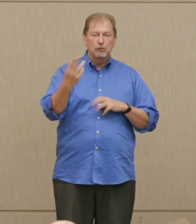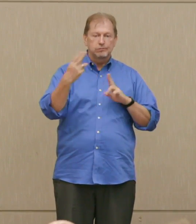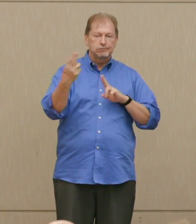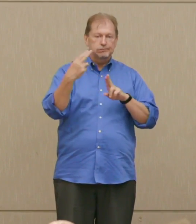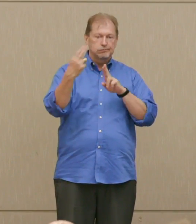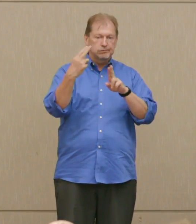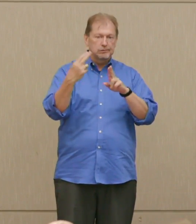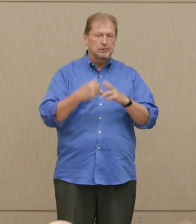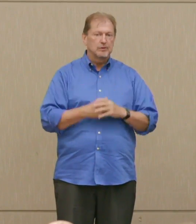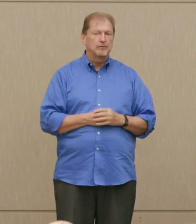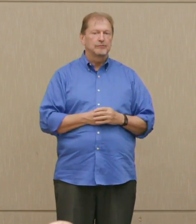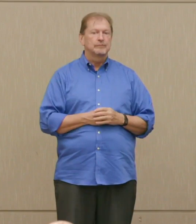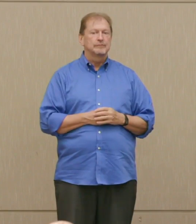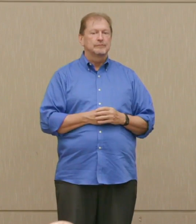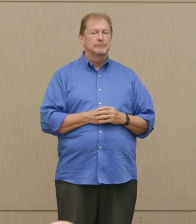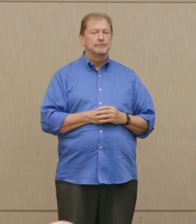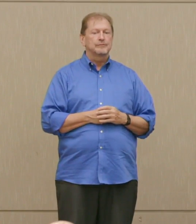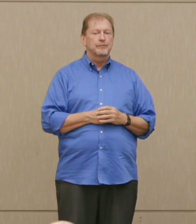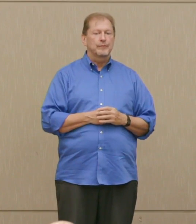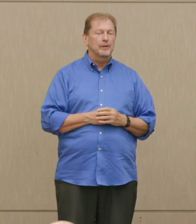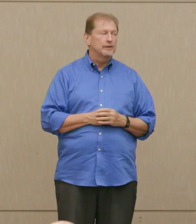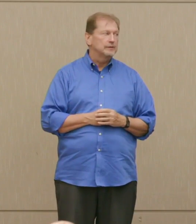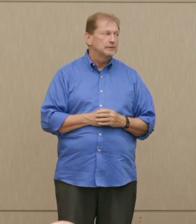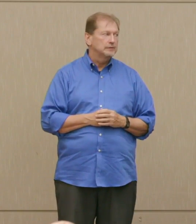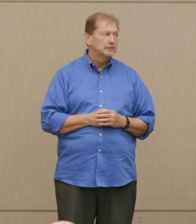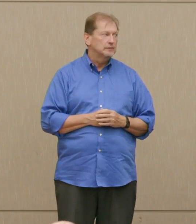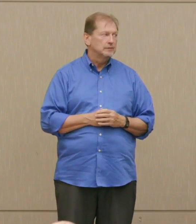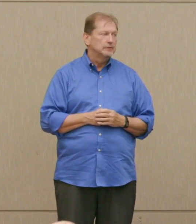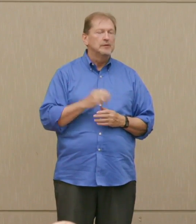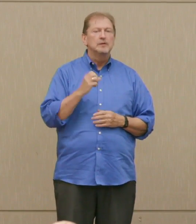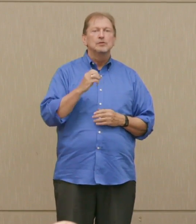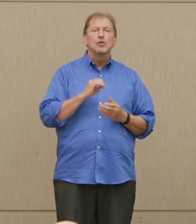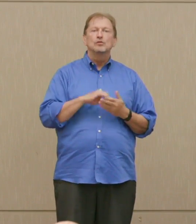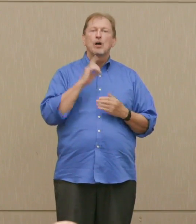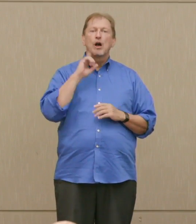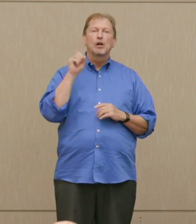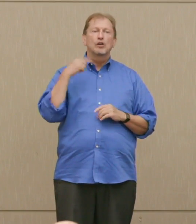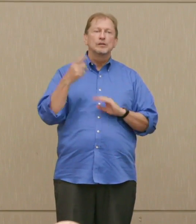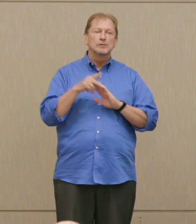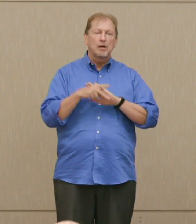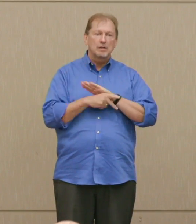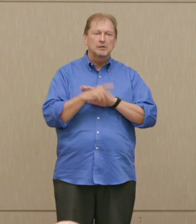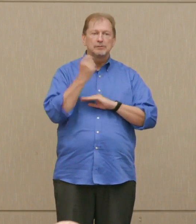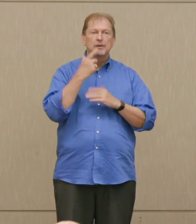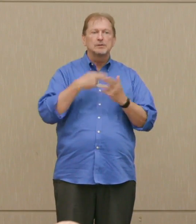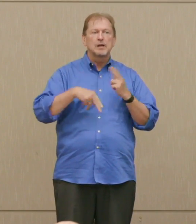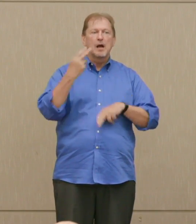Anyway, in other words, it's a mad policy in the sense of the risks that are being taken.